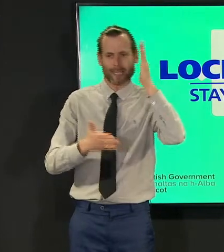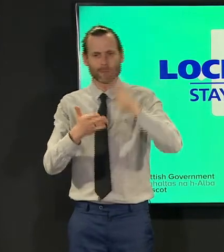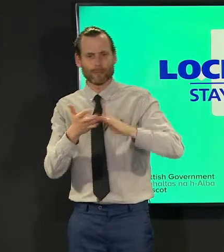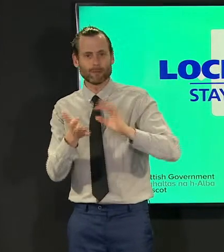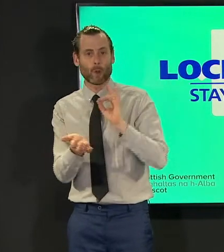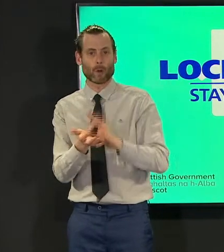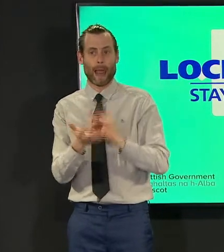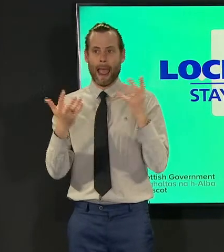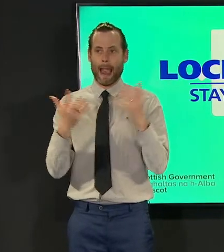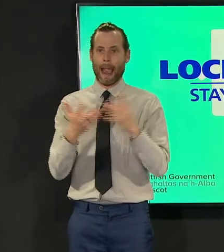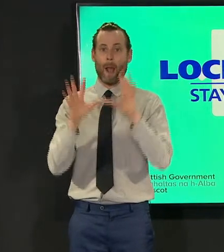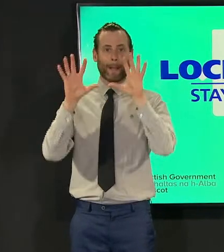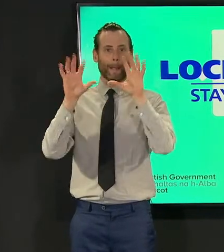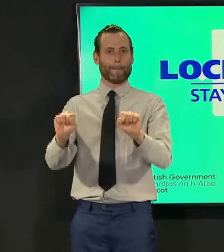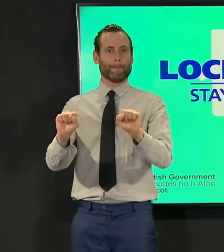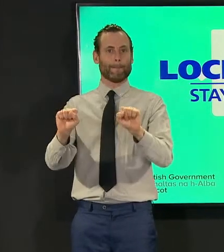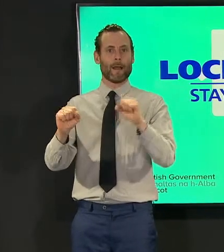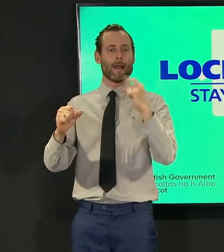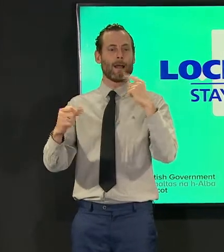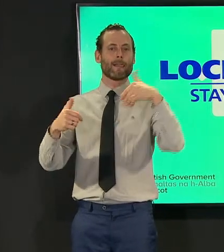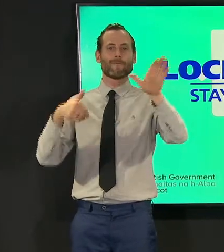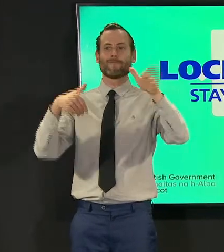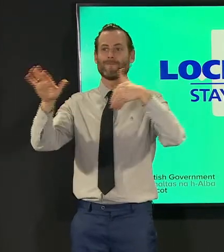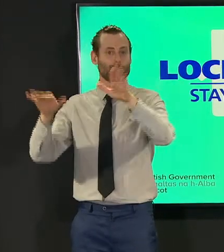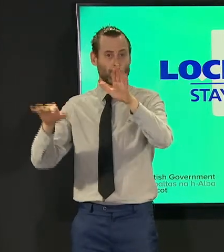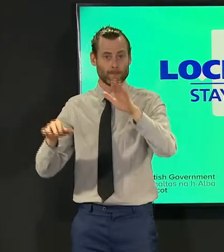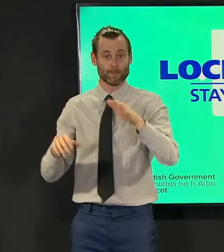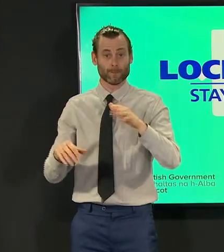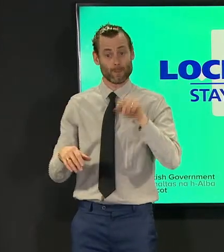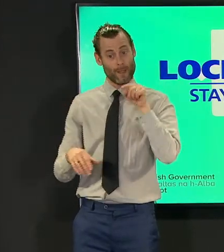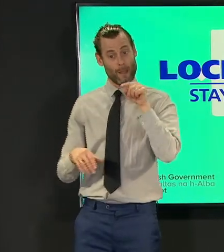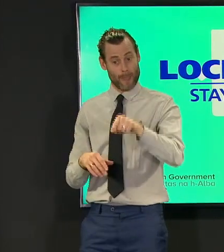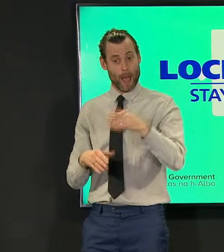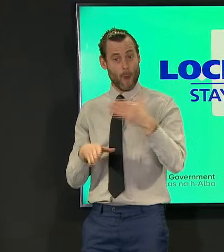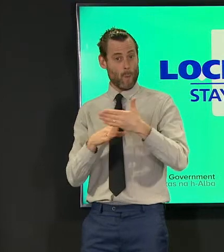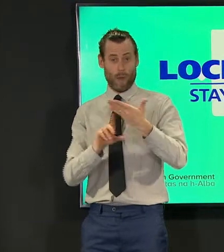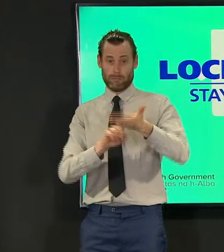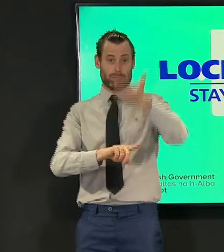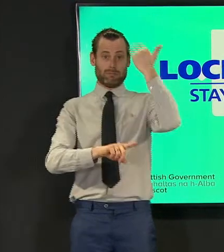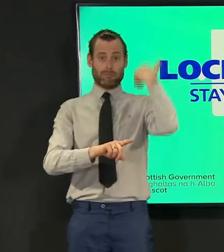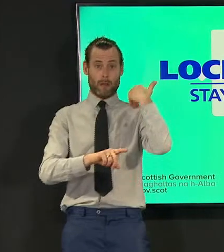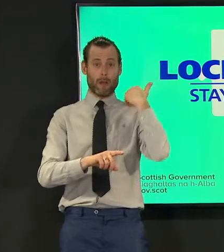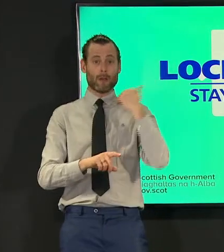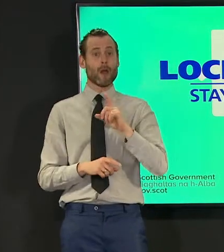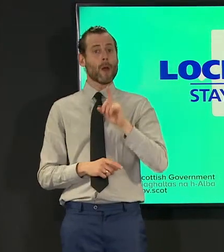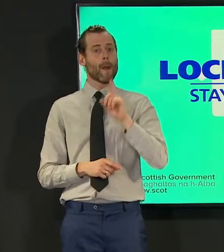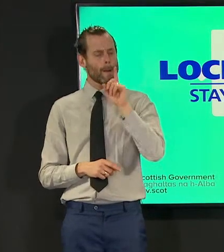great deal of work underway but as i indicated in my opening statement i'm very conscious